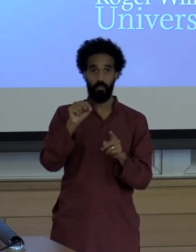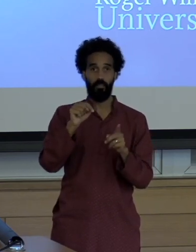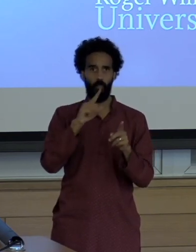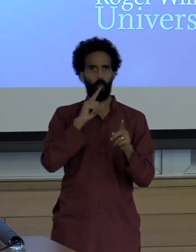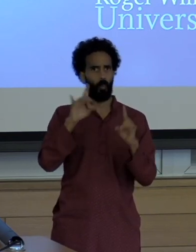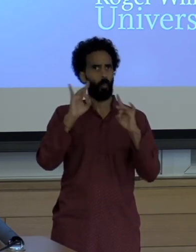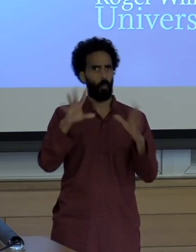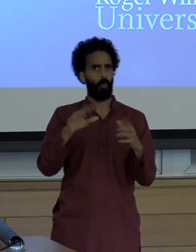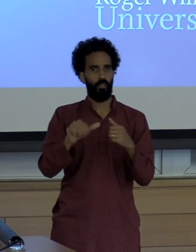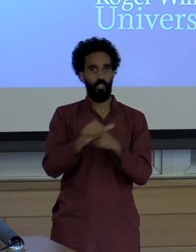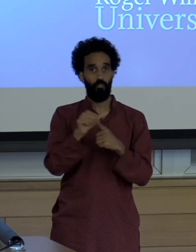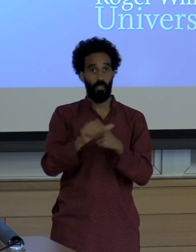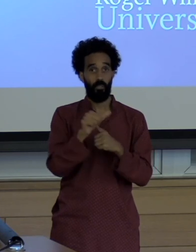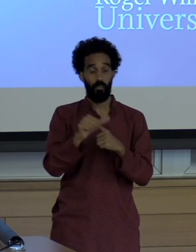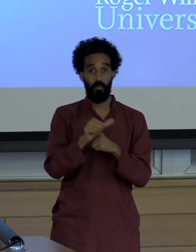They're not reported on